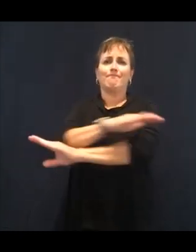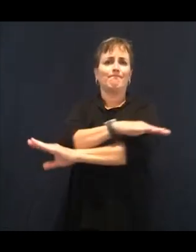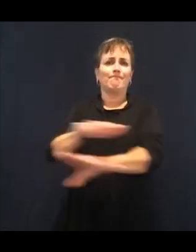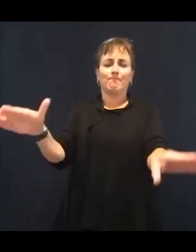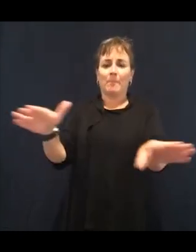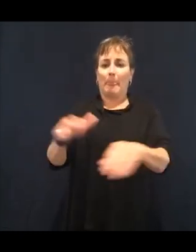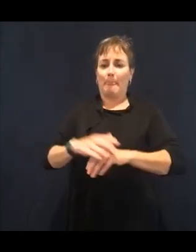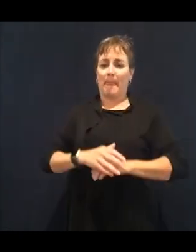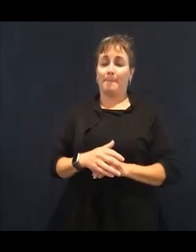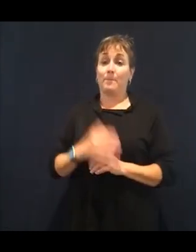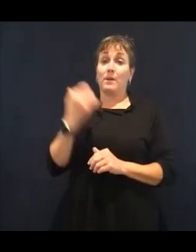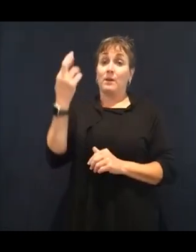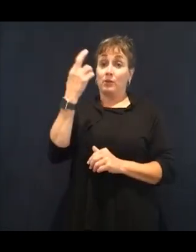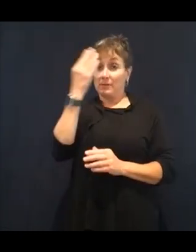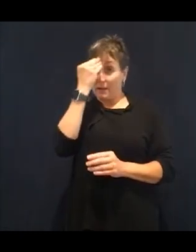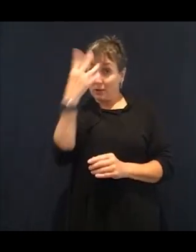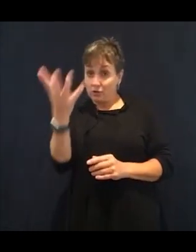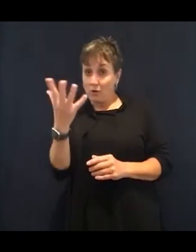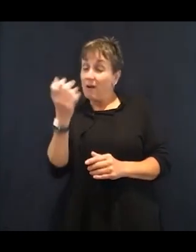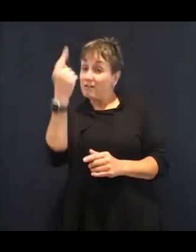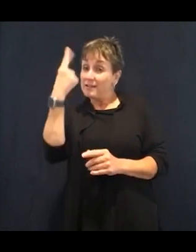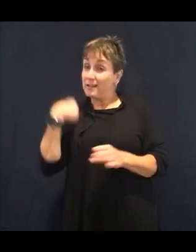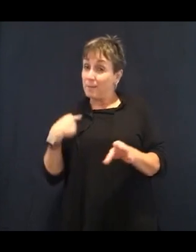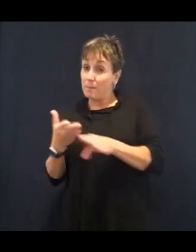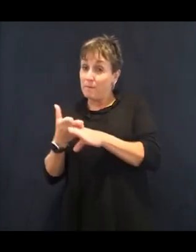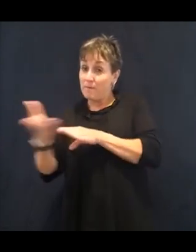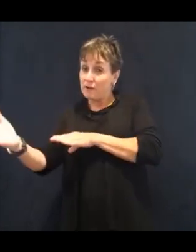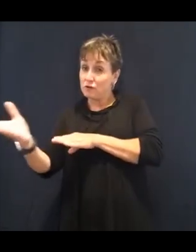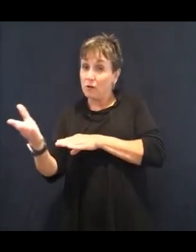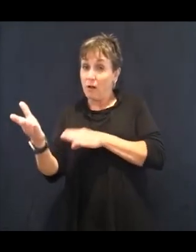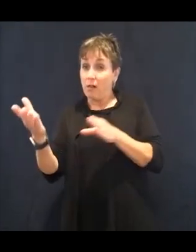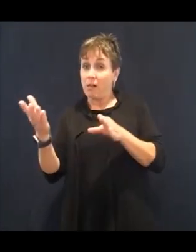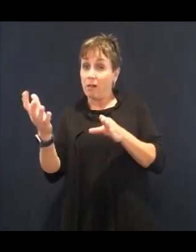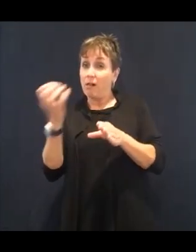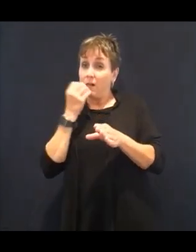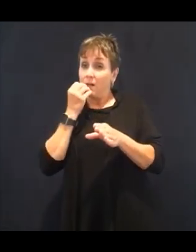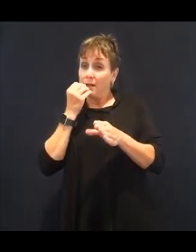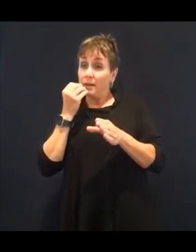I'm saying this is diets don't work. We already know diets don't